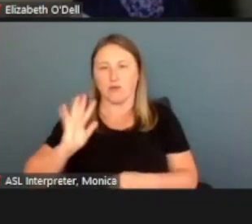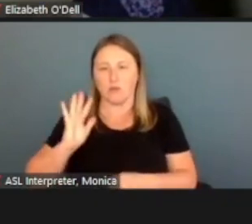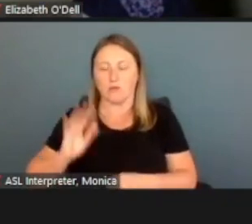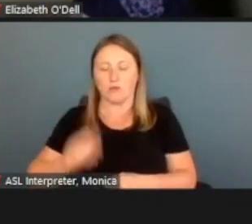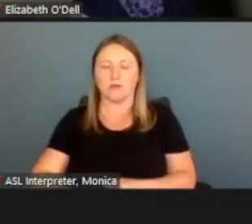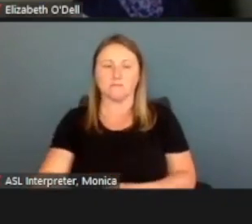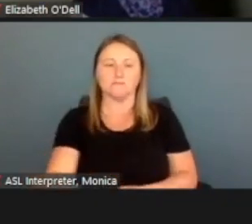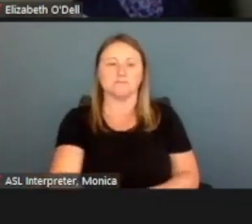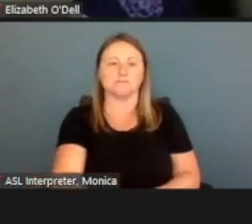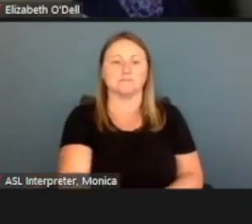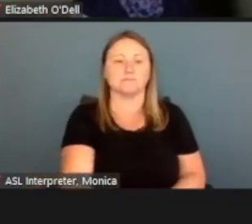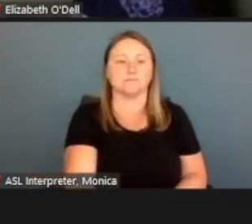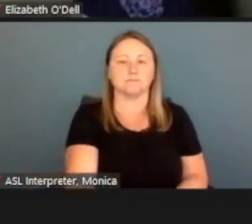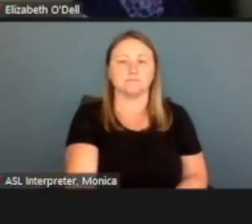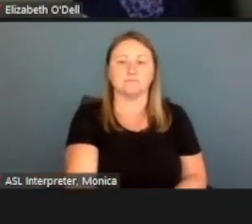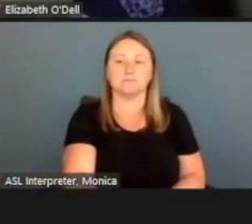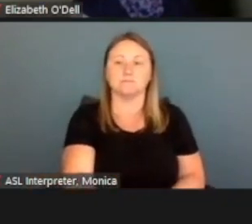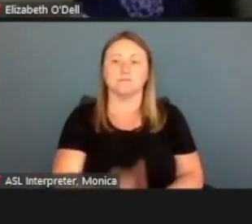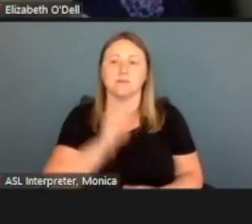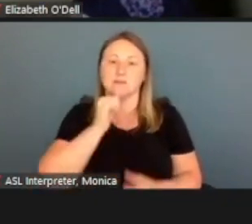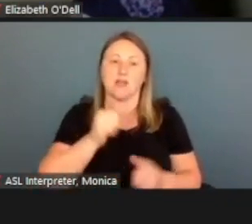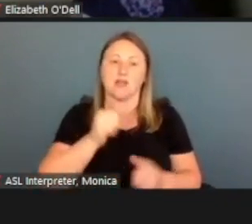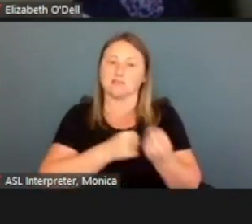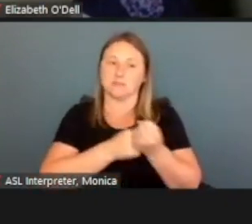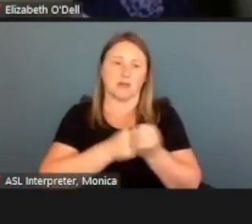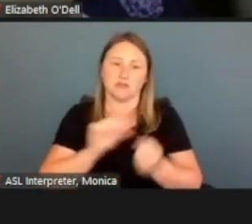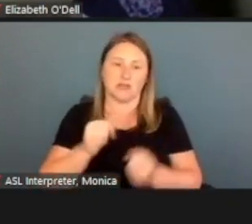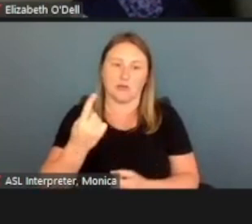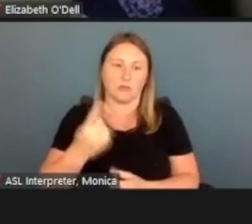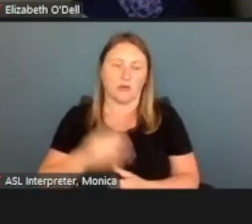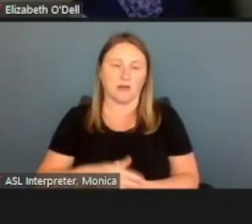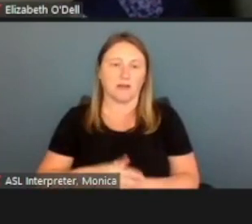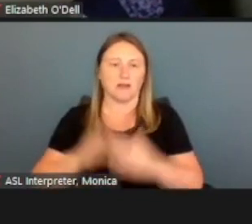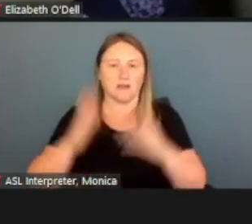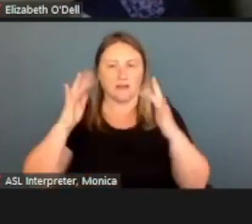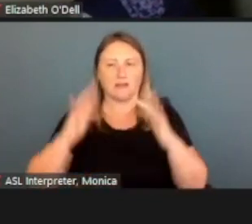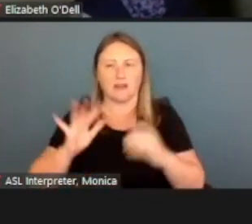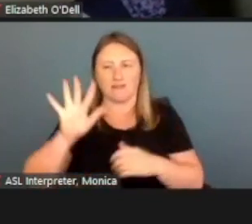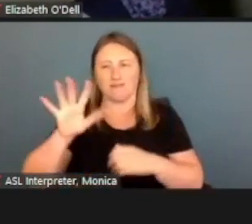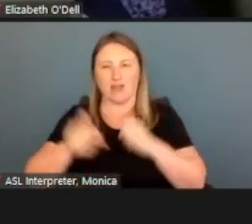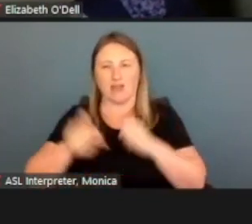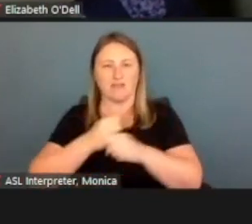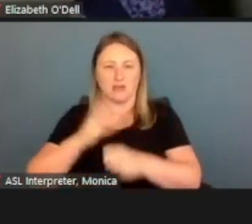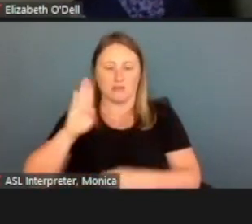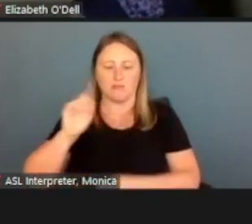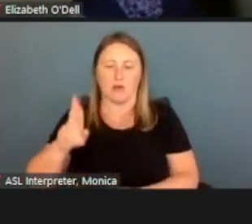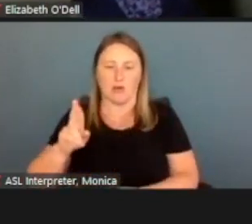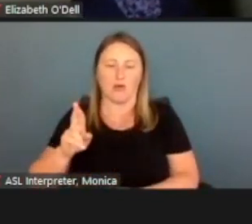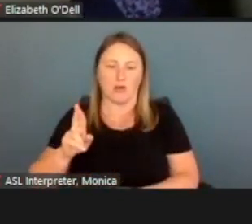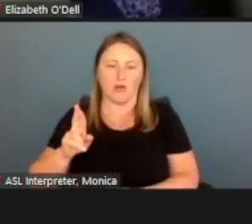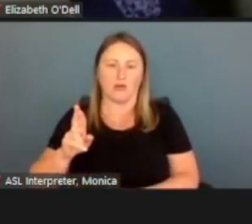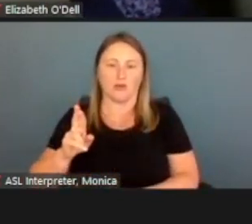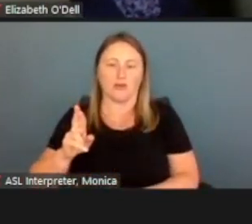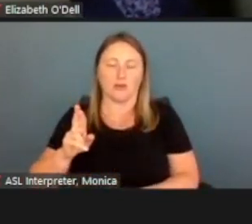and he's not sponsoring anybody. Then it gets into the five-year bar. This is basically if they have certain